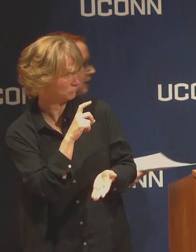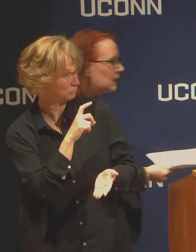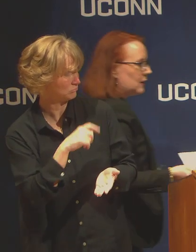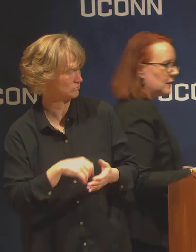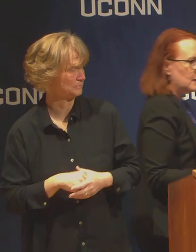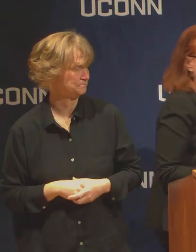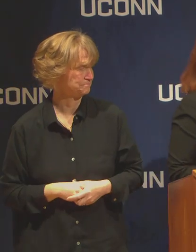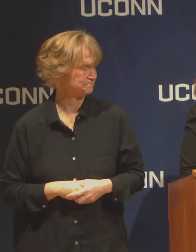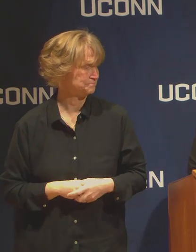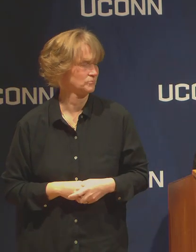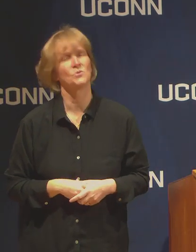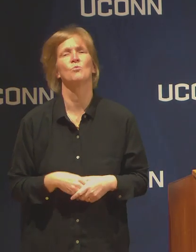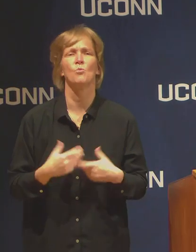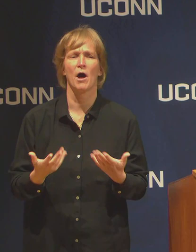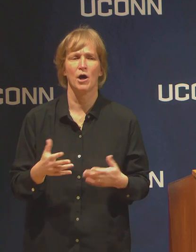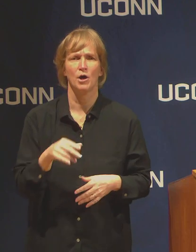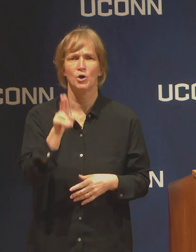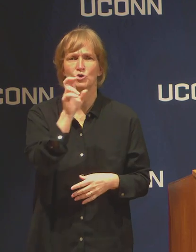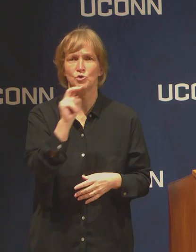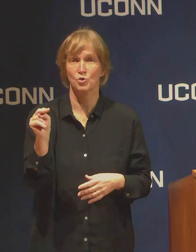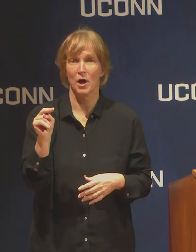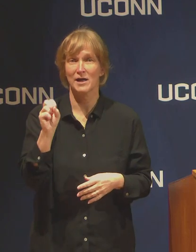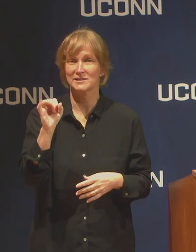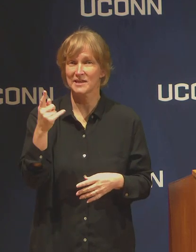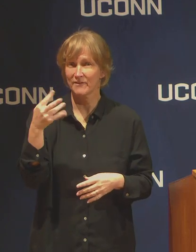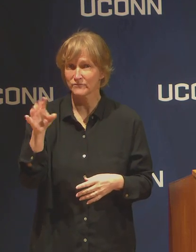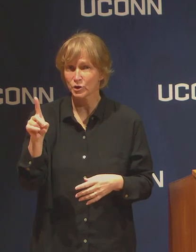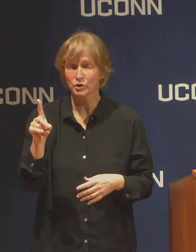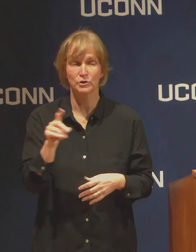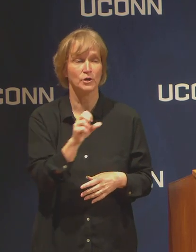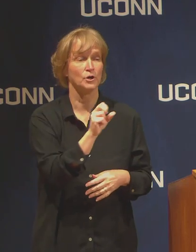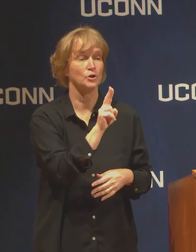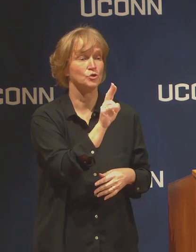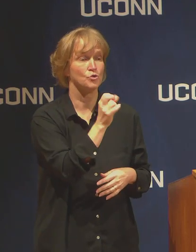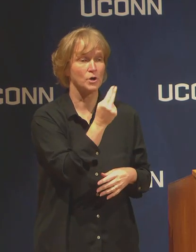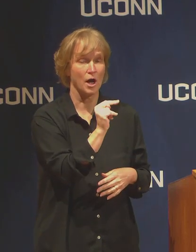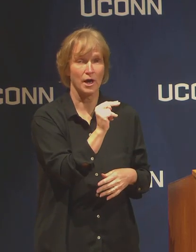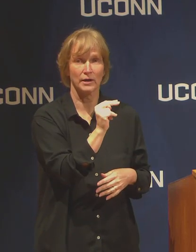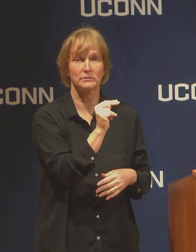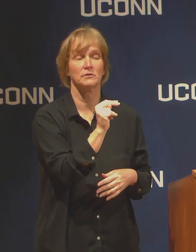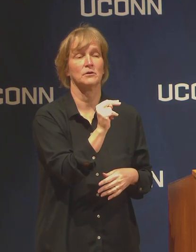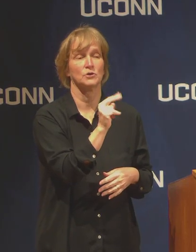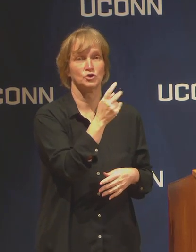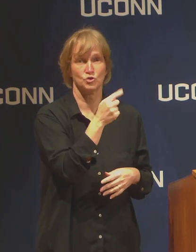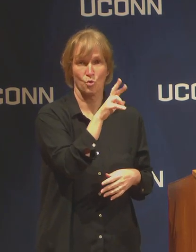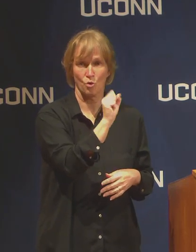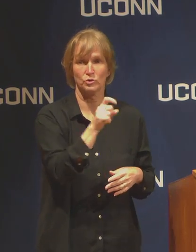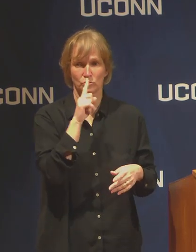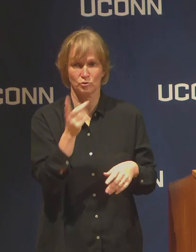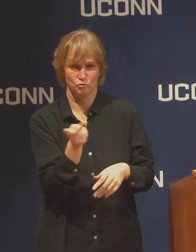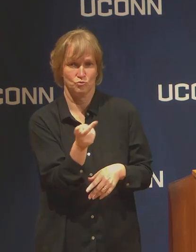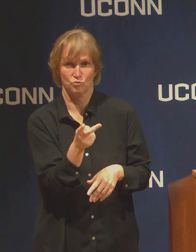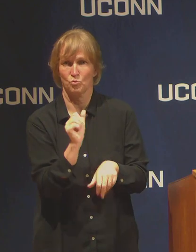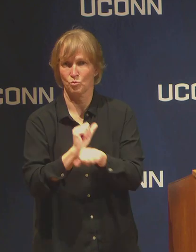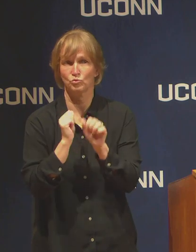UCONN Stanford and Storrs move together, they will have a similar schedule